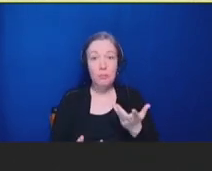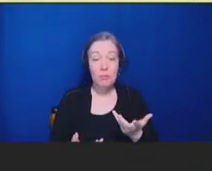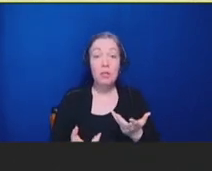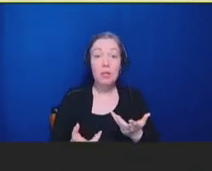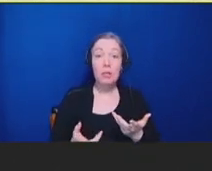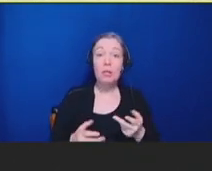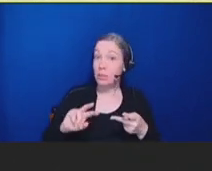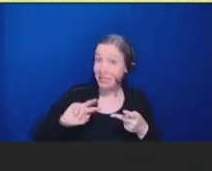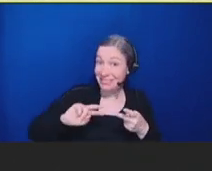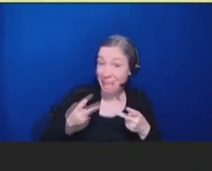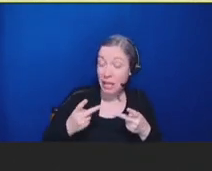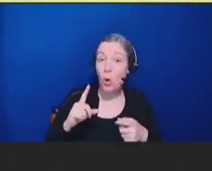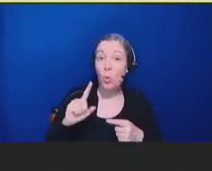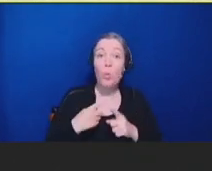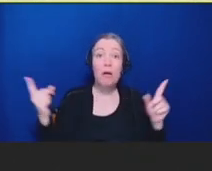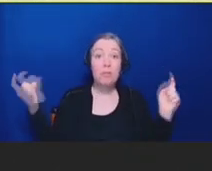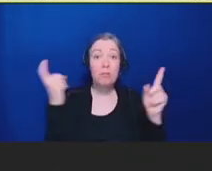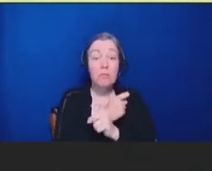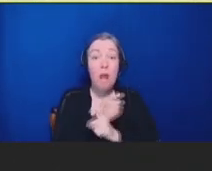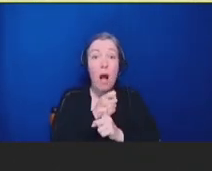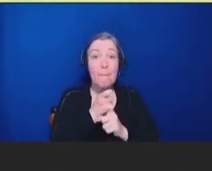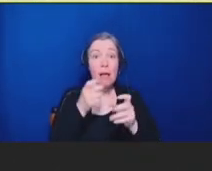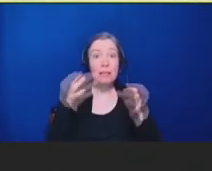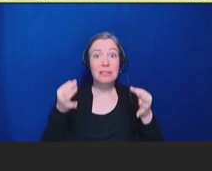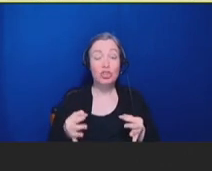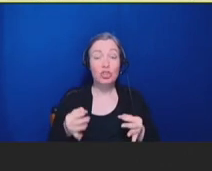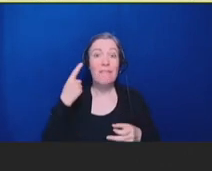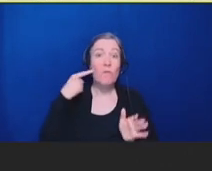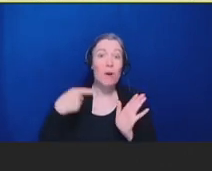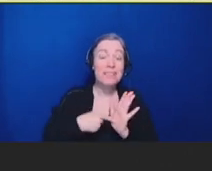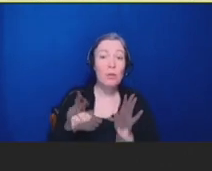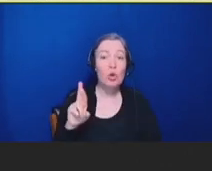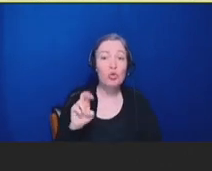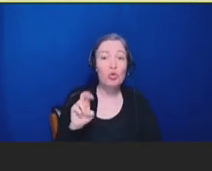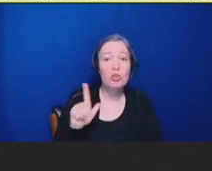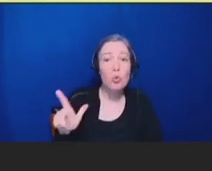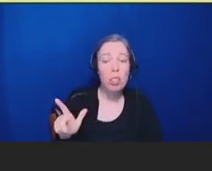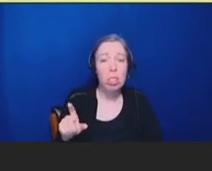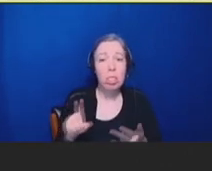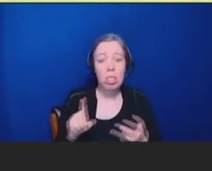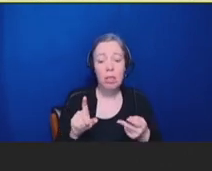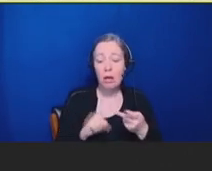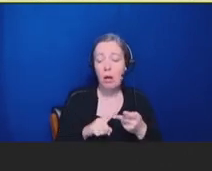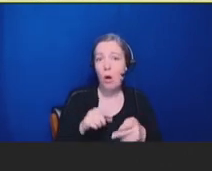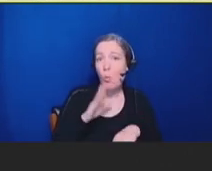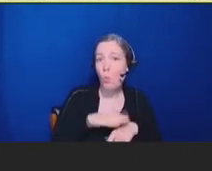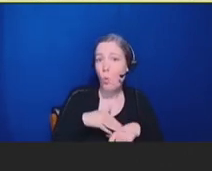actions like recalls or warning letters on tobacco, we routinely consider the opportunity